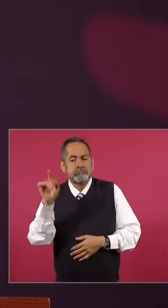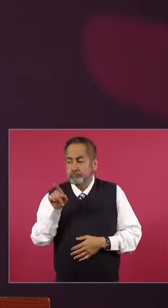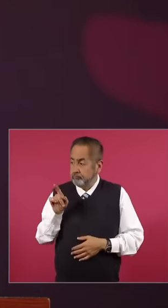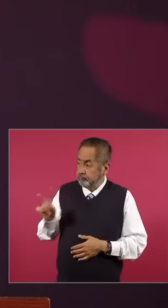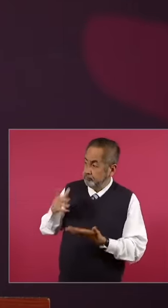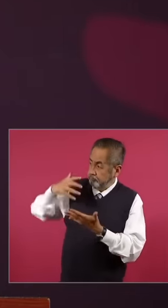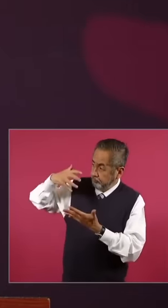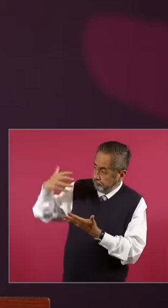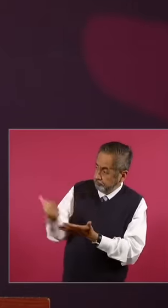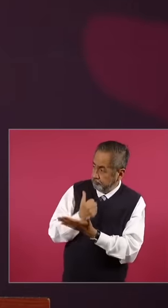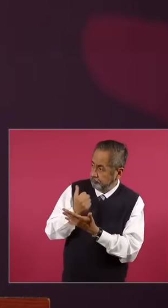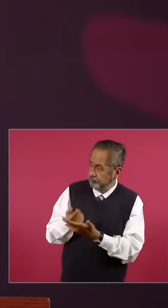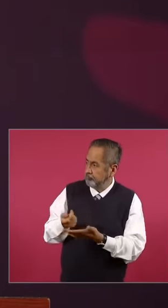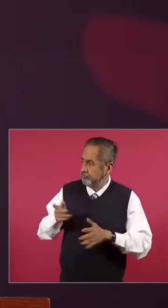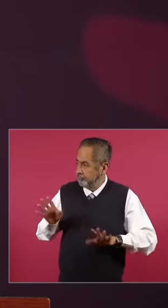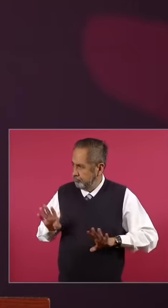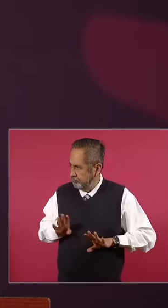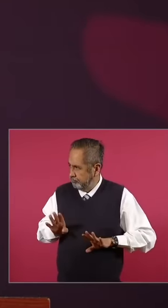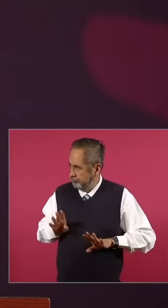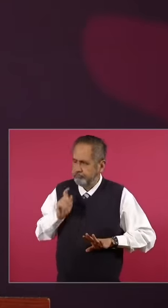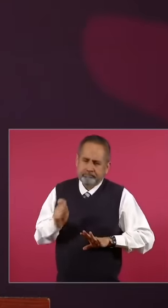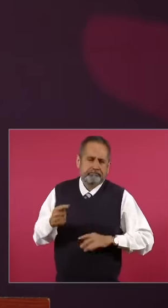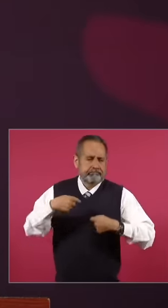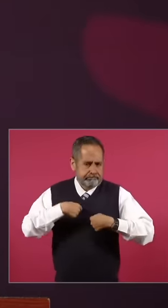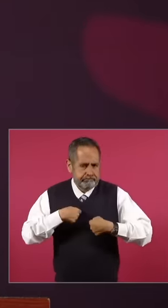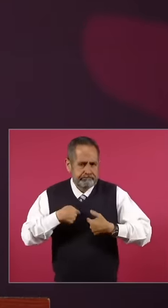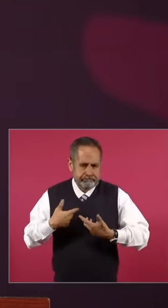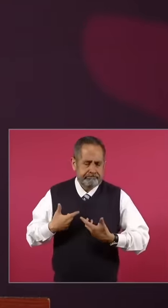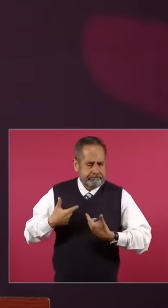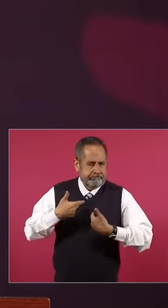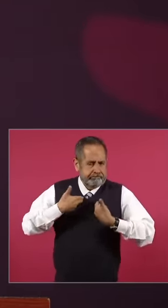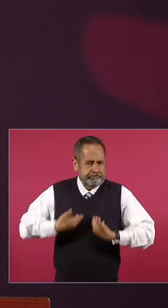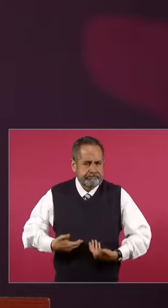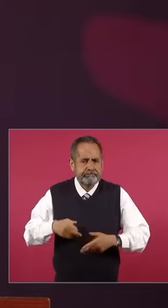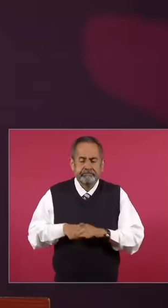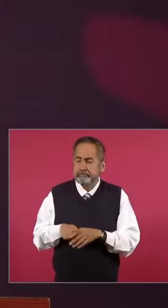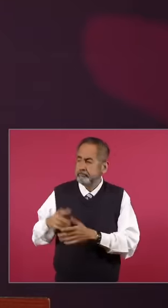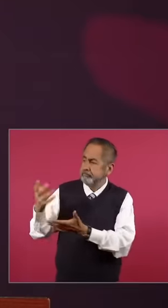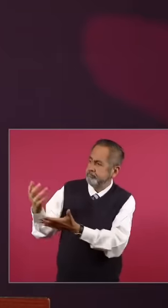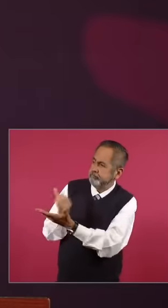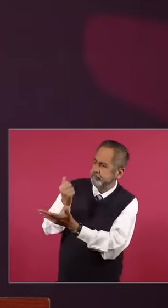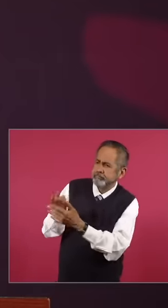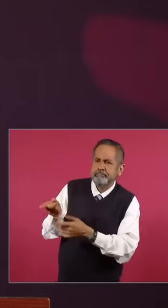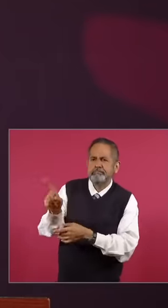your partner, in this case, and eventually, whoever wins, what happens to the couples? I think that